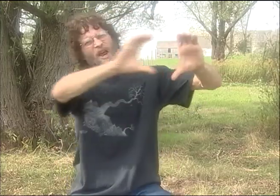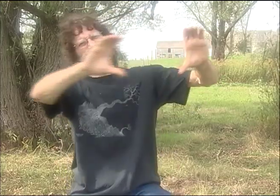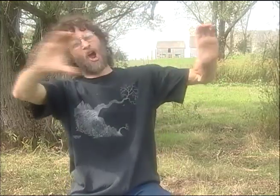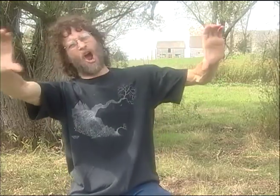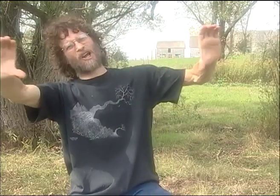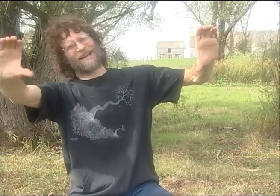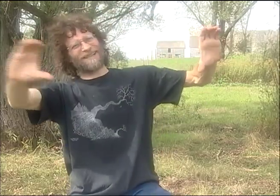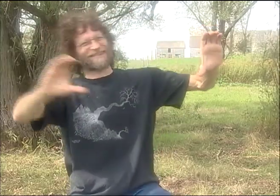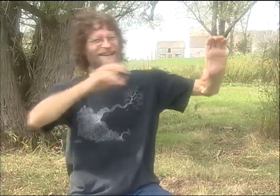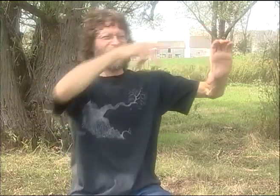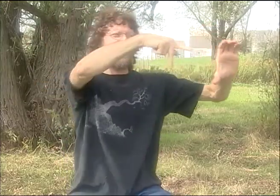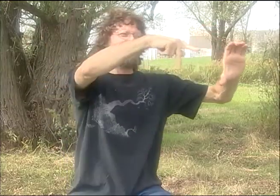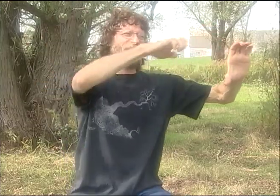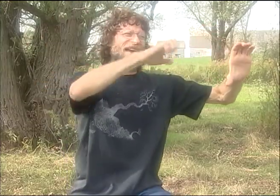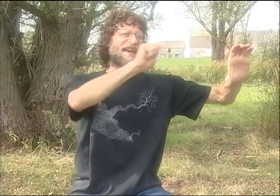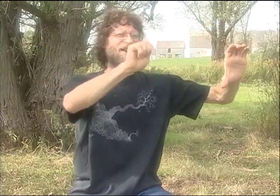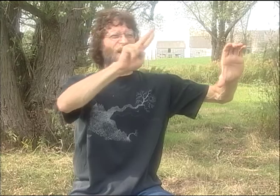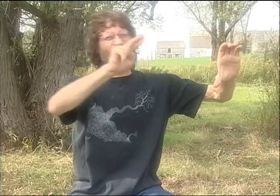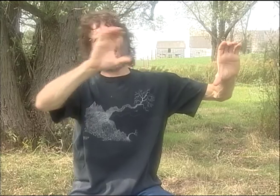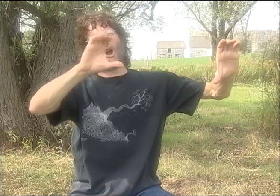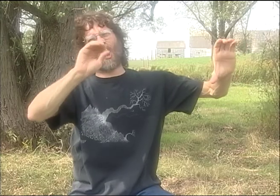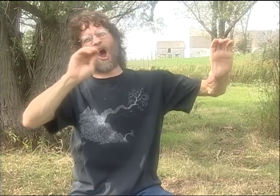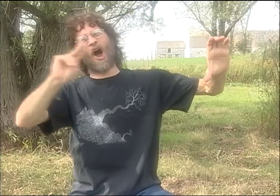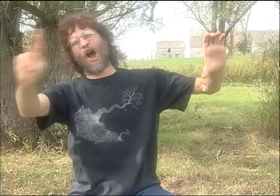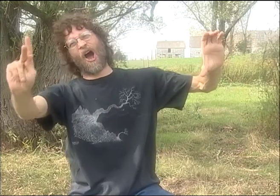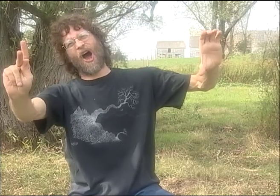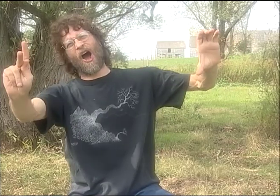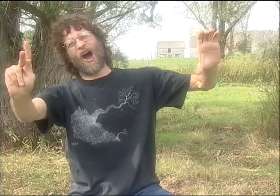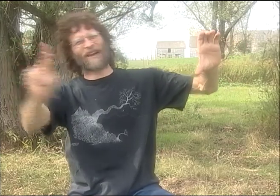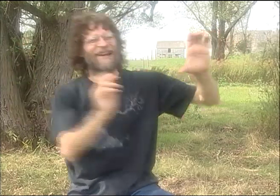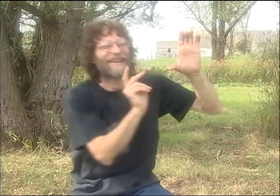IN THE BEGINNING, EVERYONE SAID,